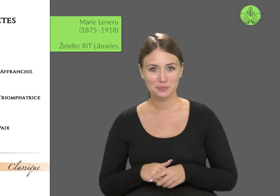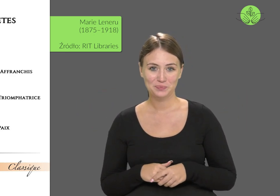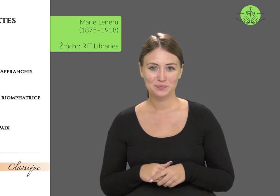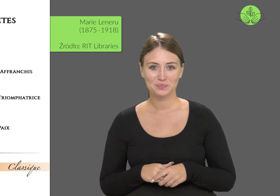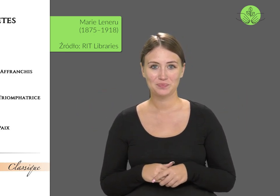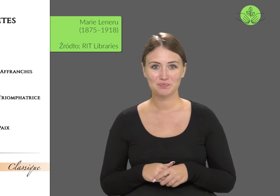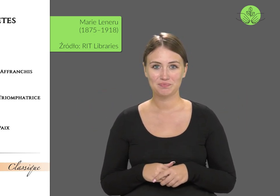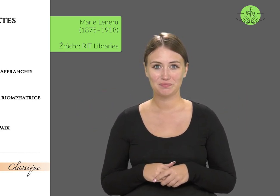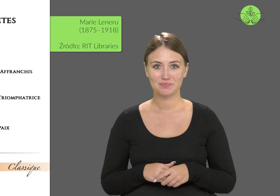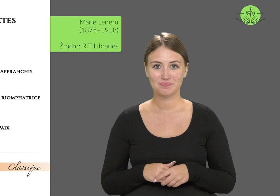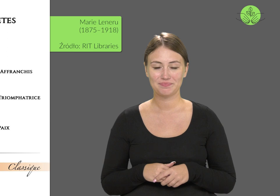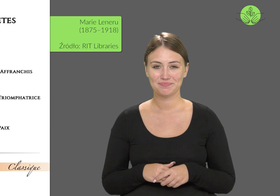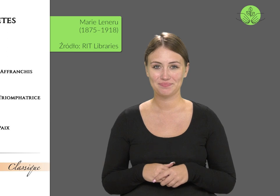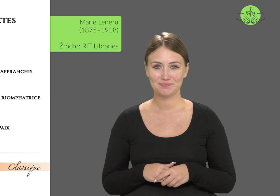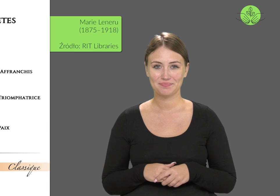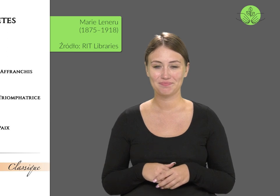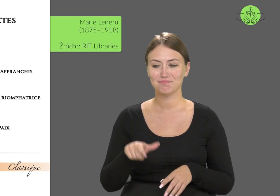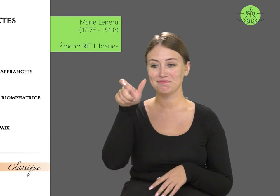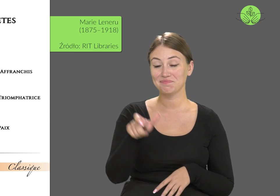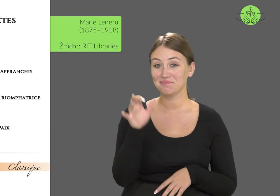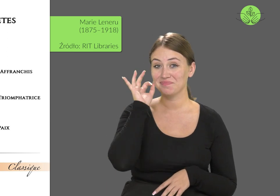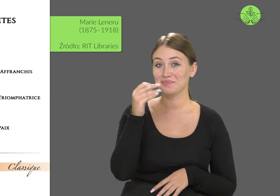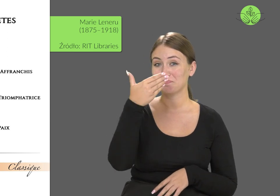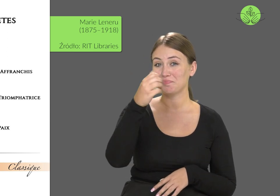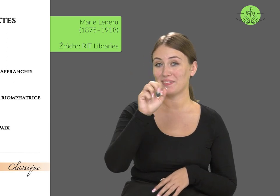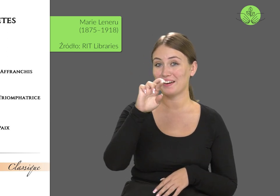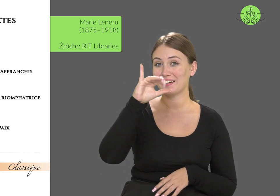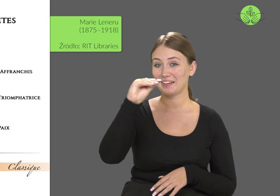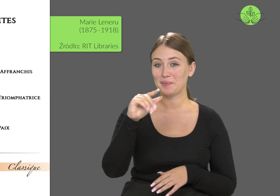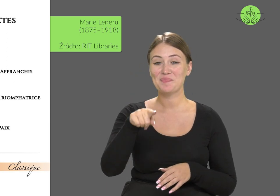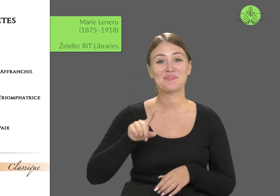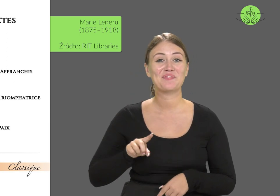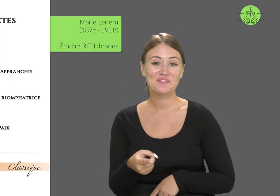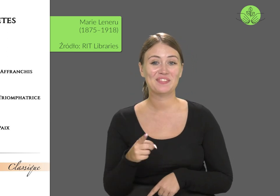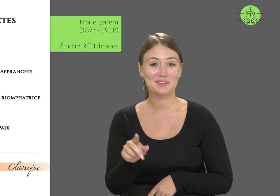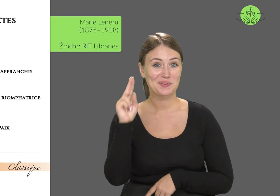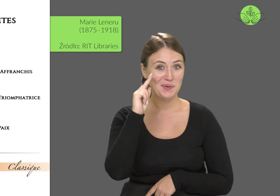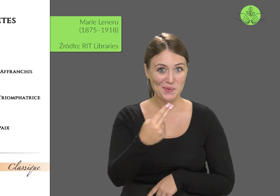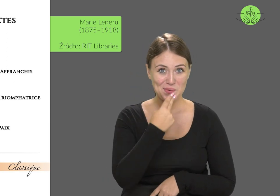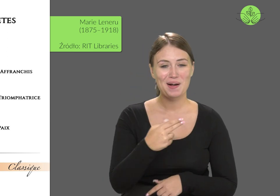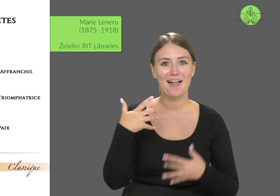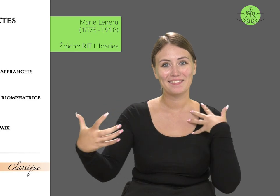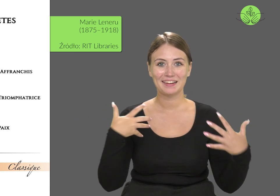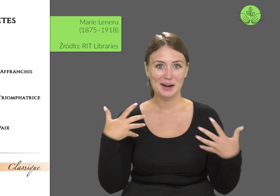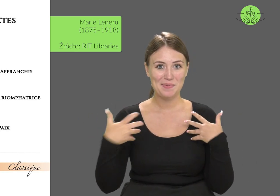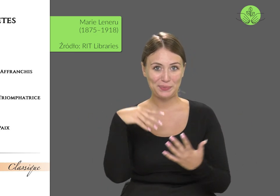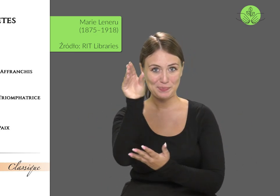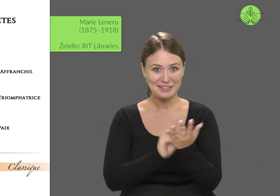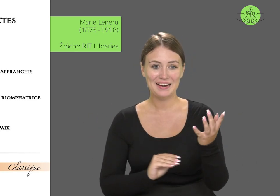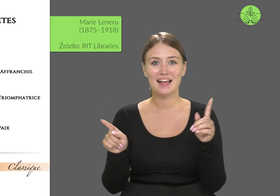Marie was a French deaf playwright